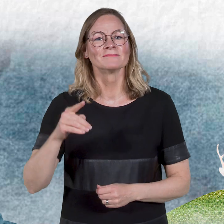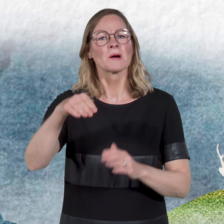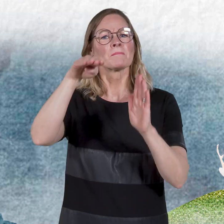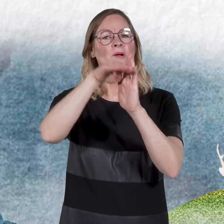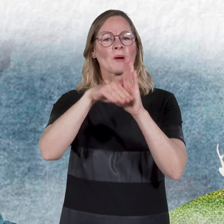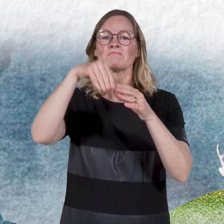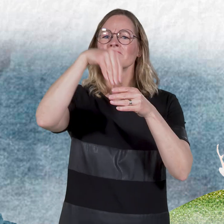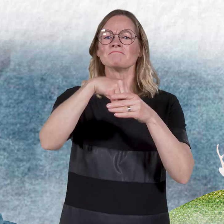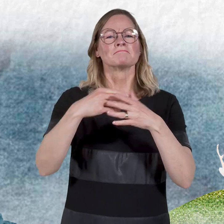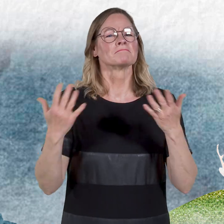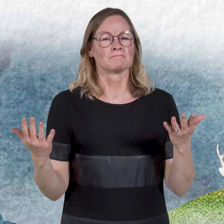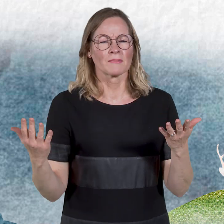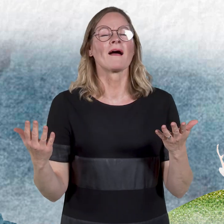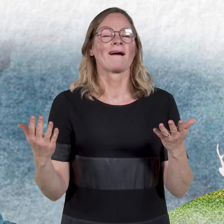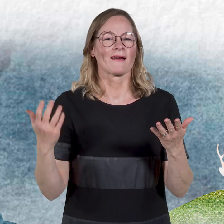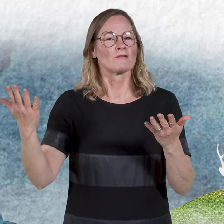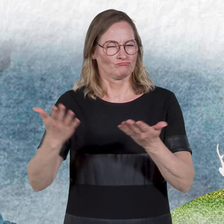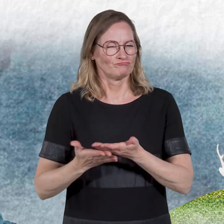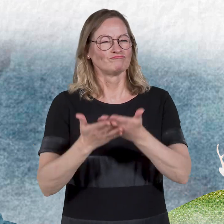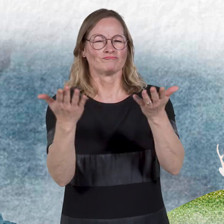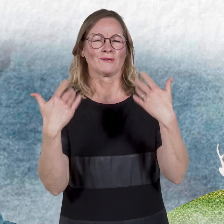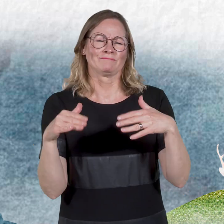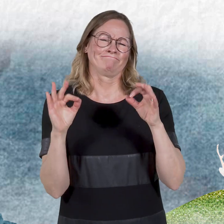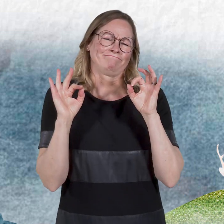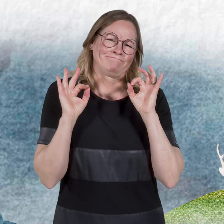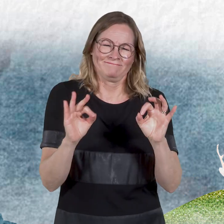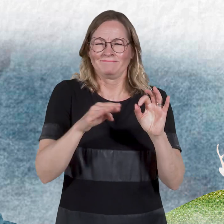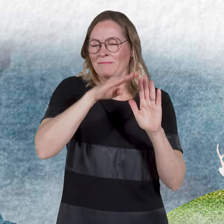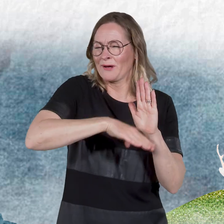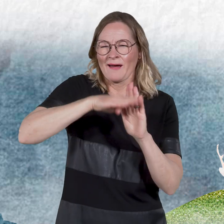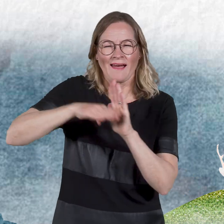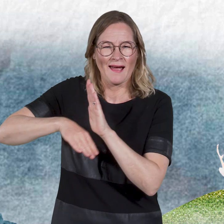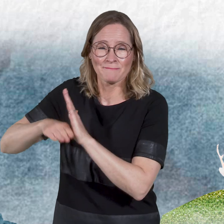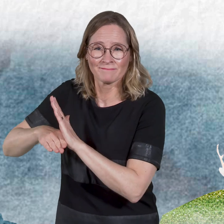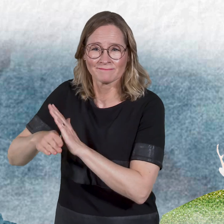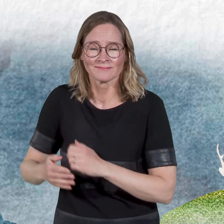The programme includes fun activities: